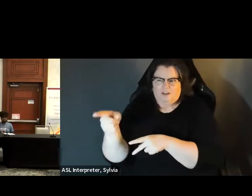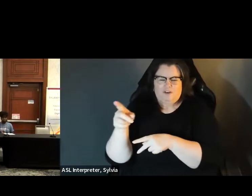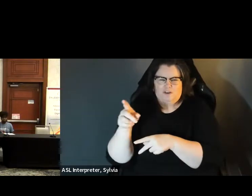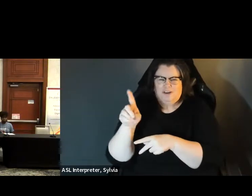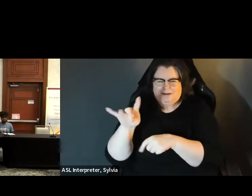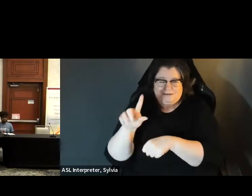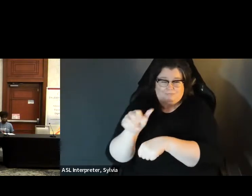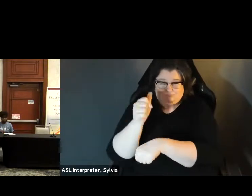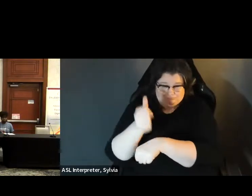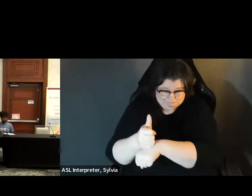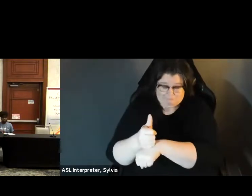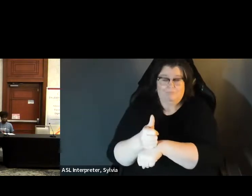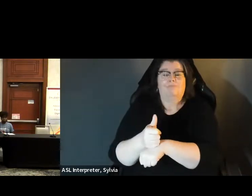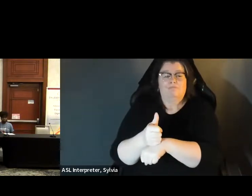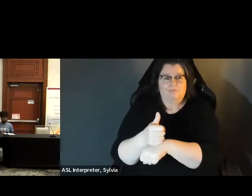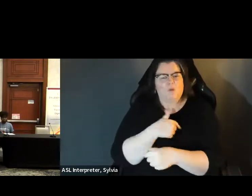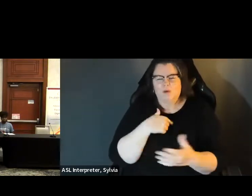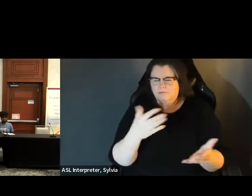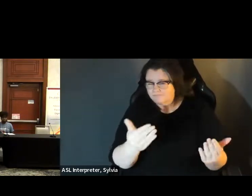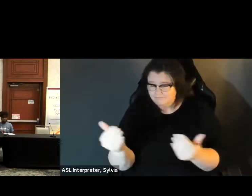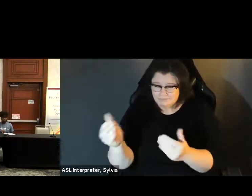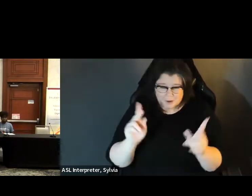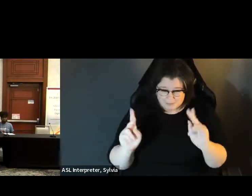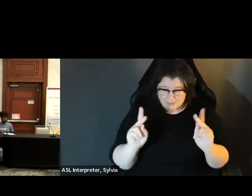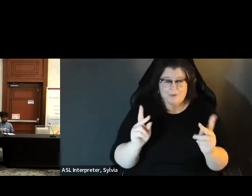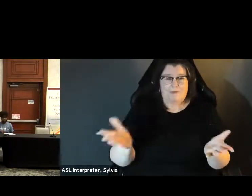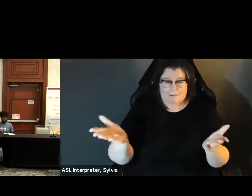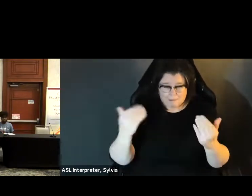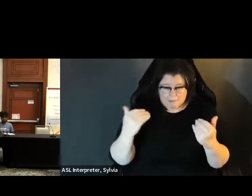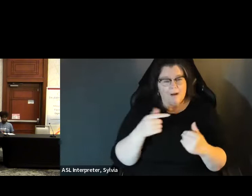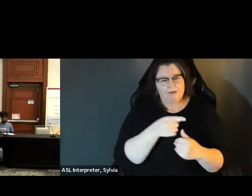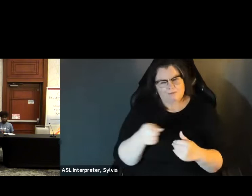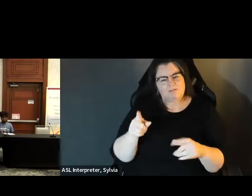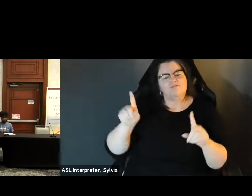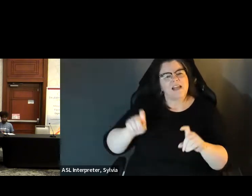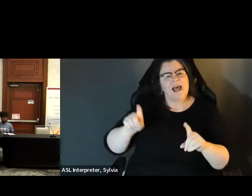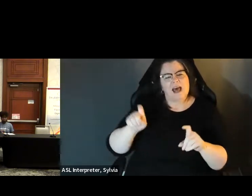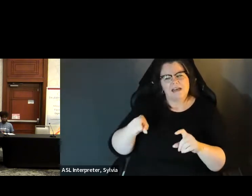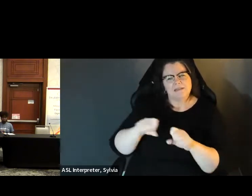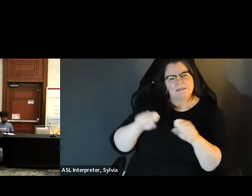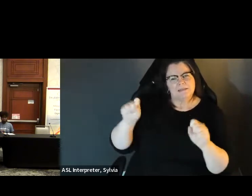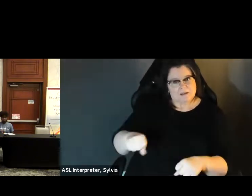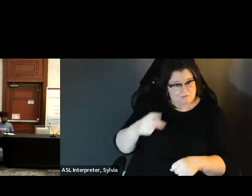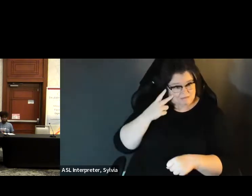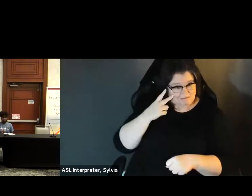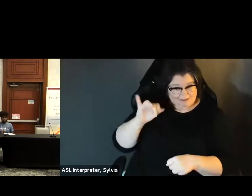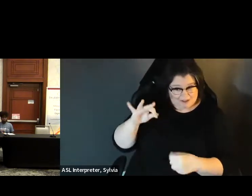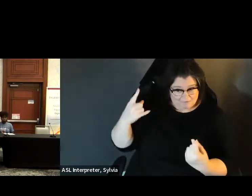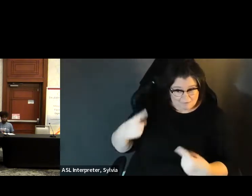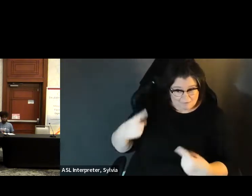We had a mock election that was promoted by our supervisor of elections so that people were able to actually use the